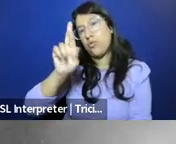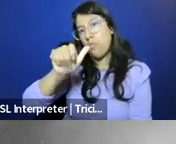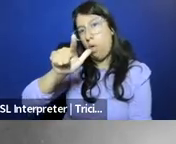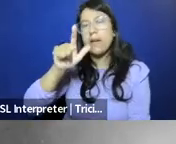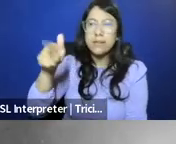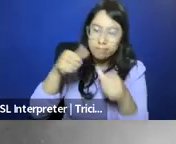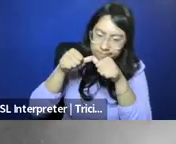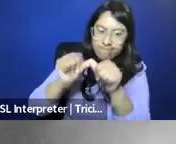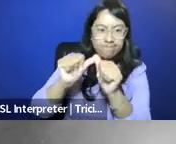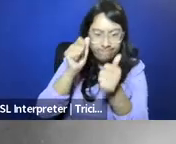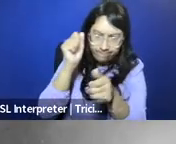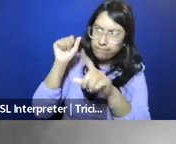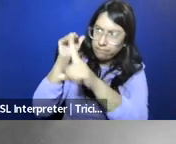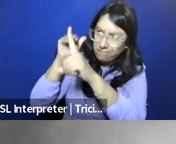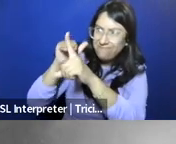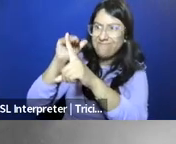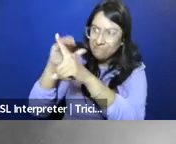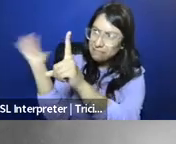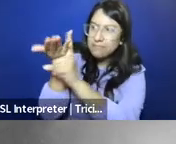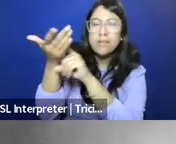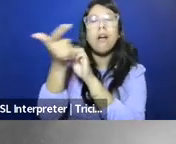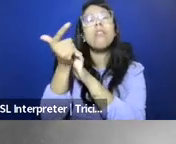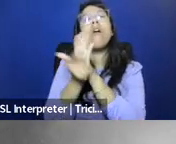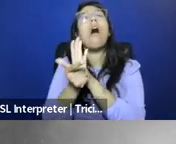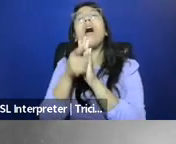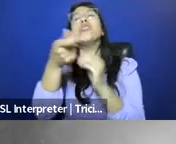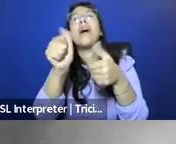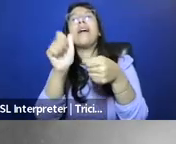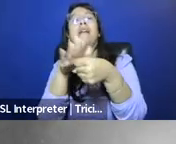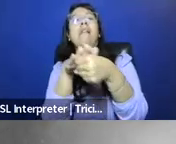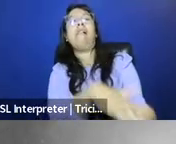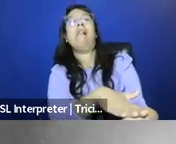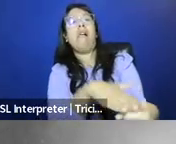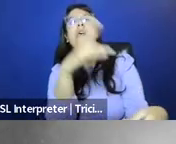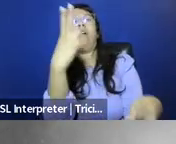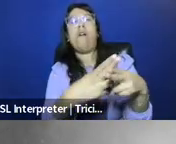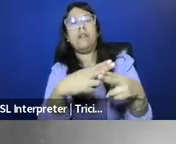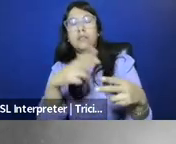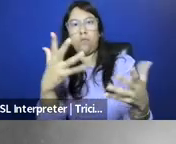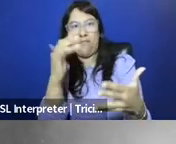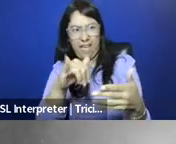ruthlessly enforcing the law he had written, all in the name of suppressing what he called vice.